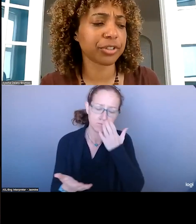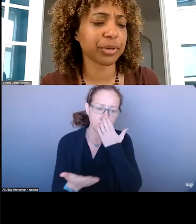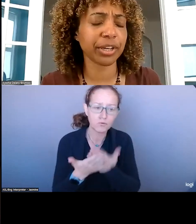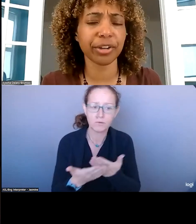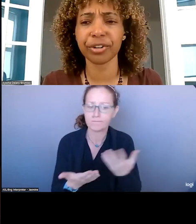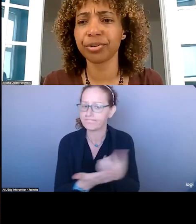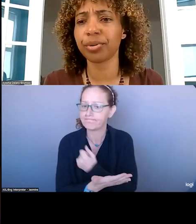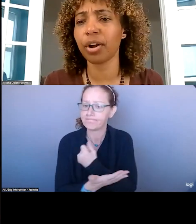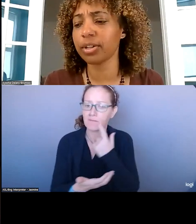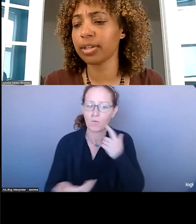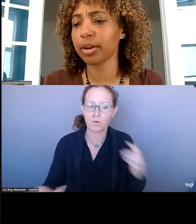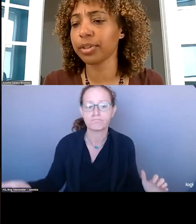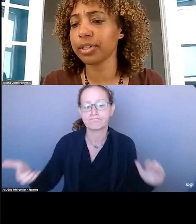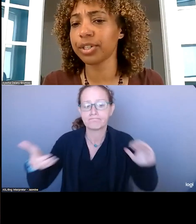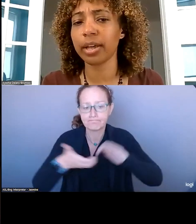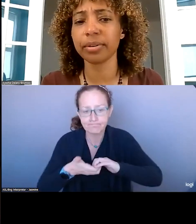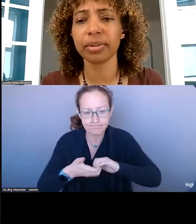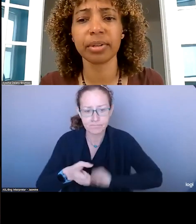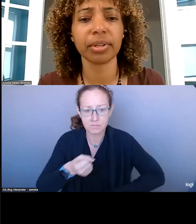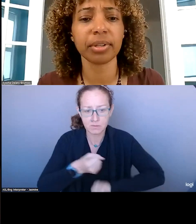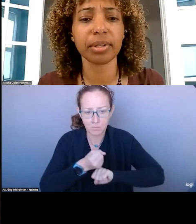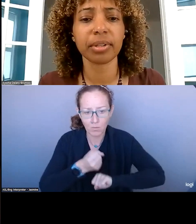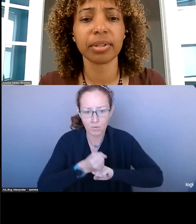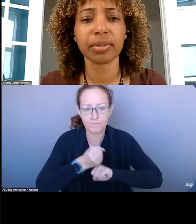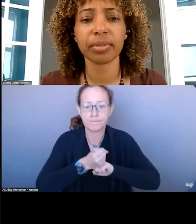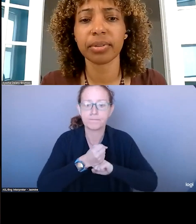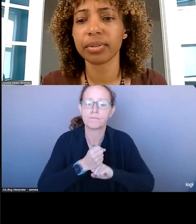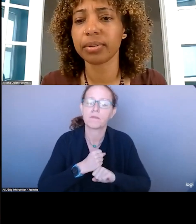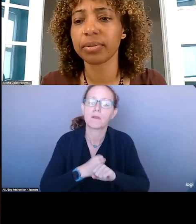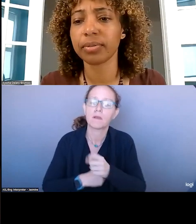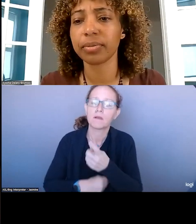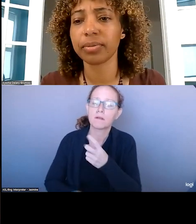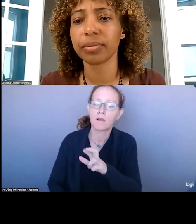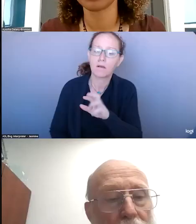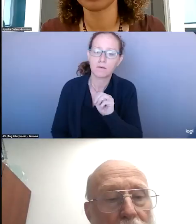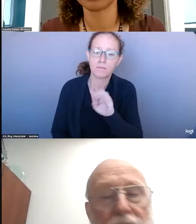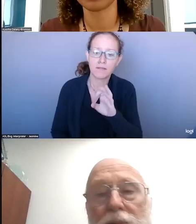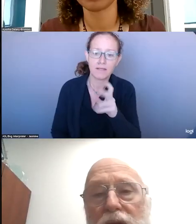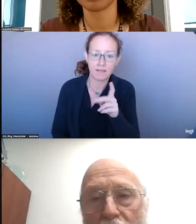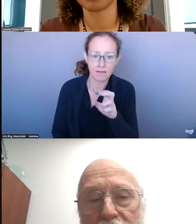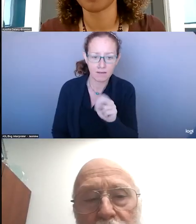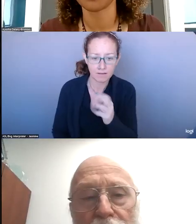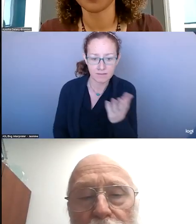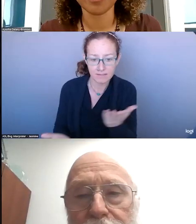DOCTOR MCKEON, ARE YOU ON THE LINE? >>: I AM HERE.